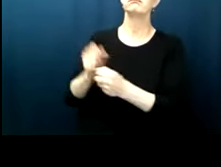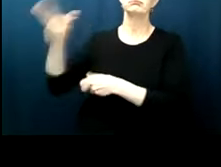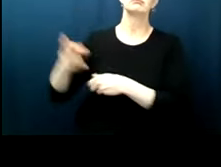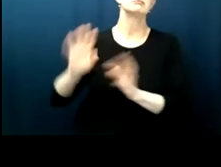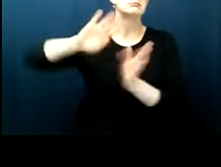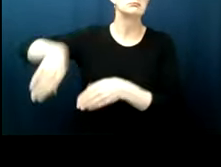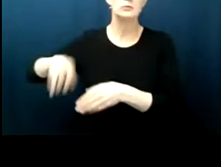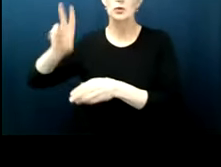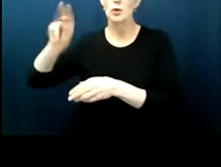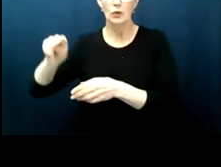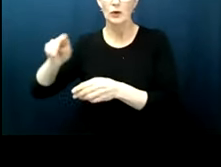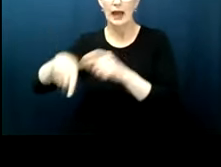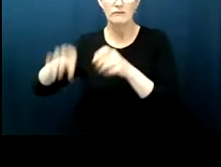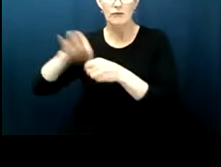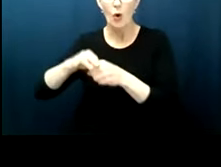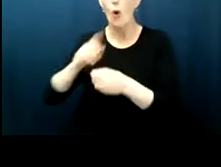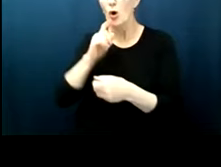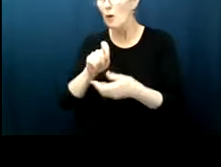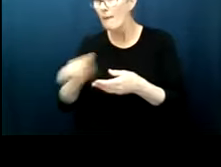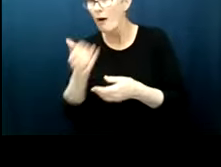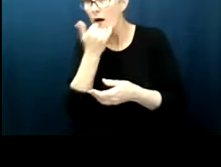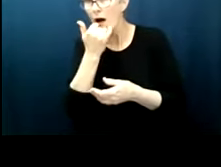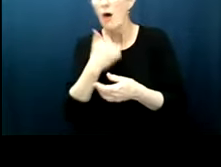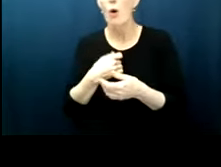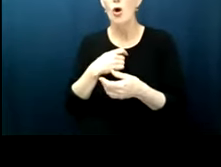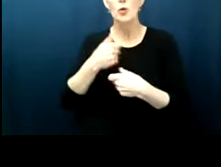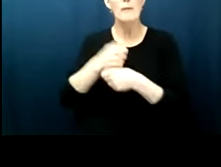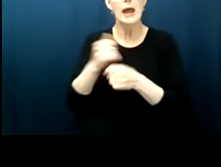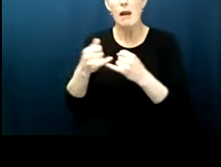allowed to make any marks so it's invalid or oh you drew a line where actually when we said